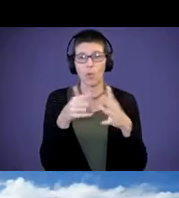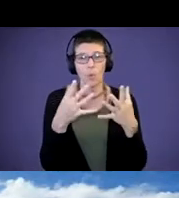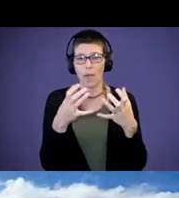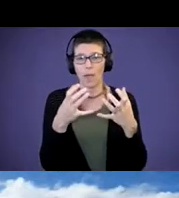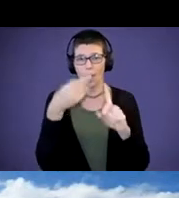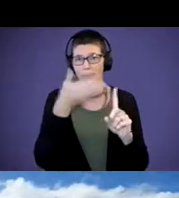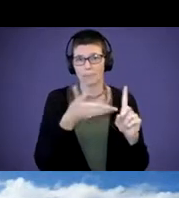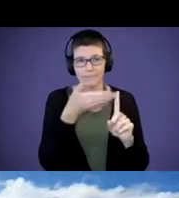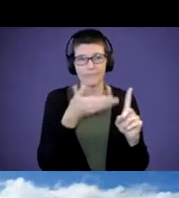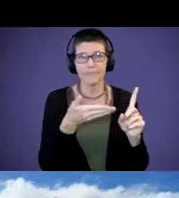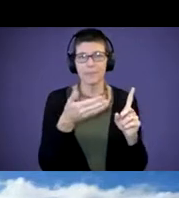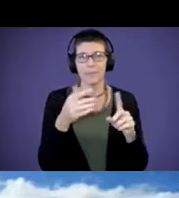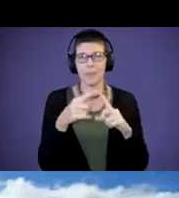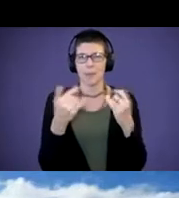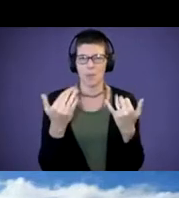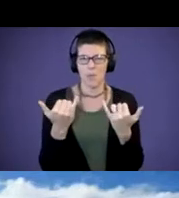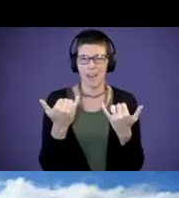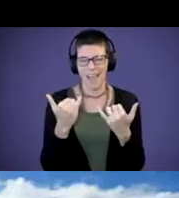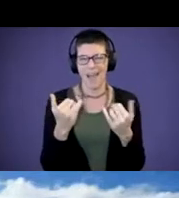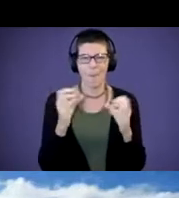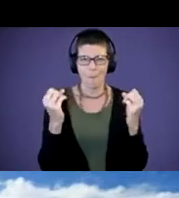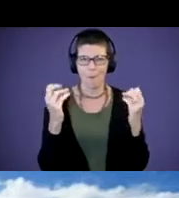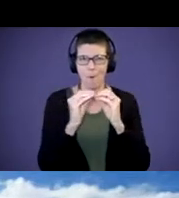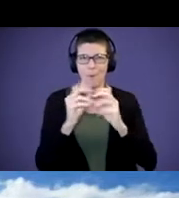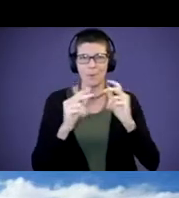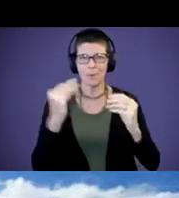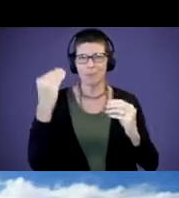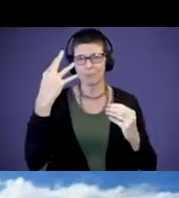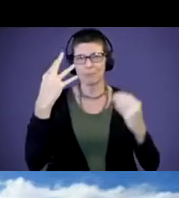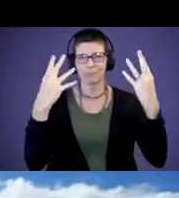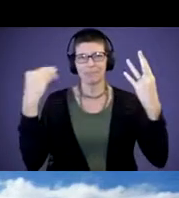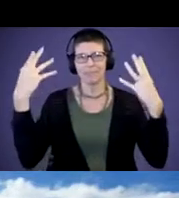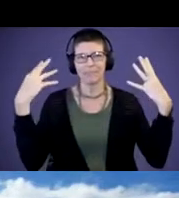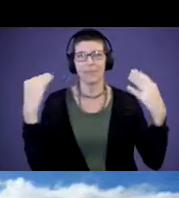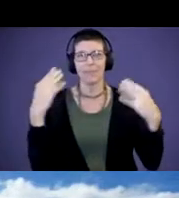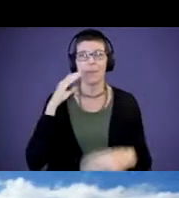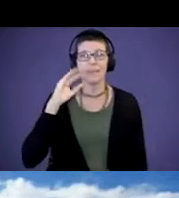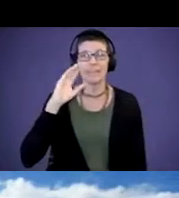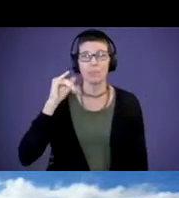let's give it a minute as everybody keeps joining on, but I know Jerry, Jerry started speaking. So,